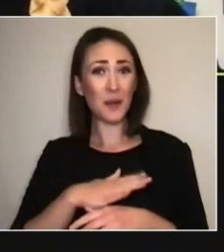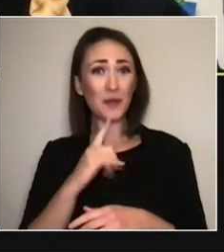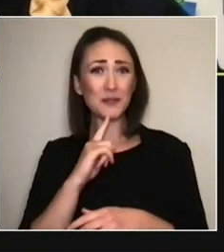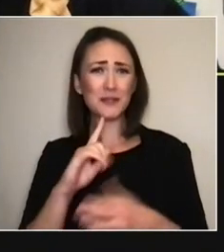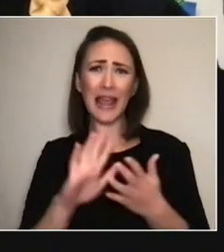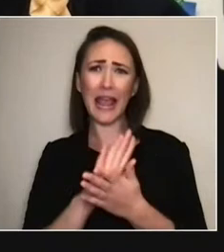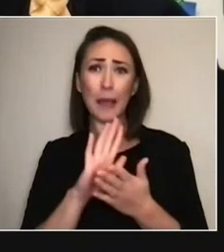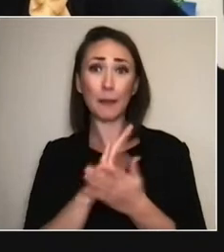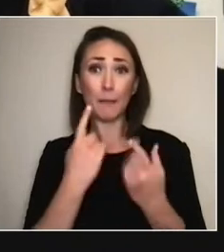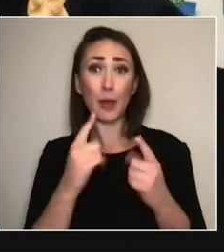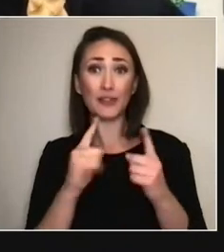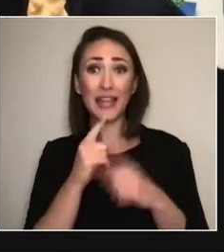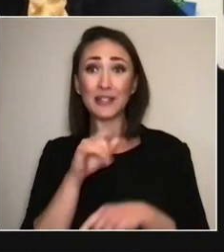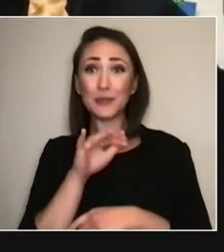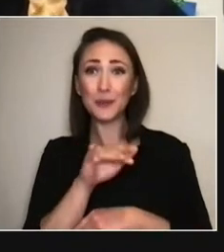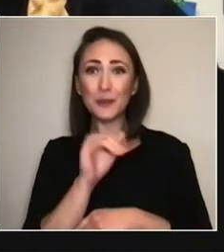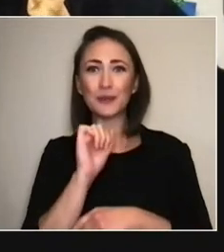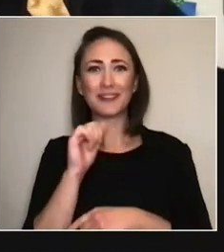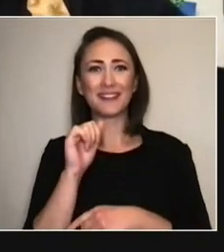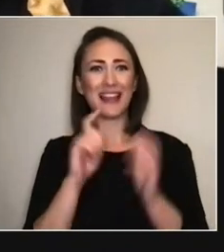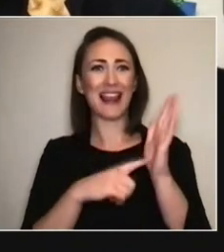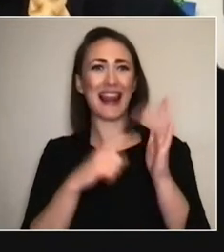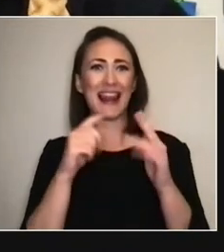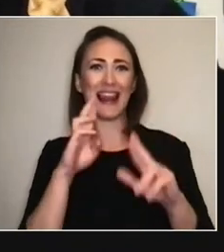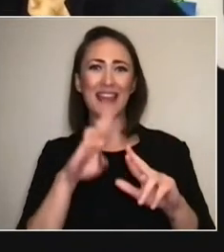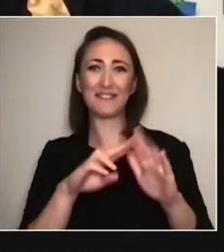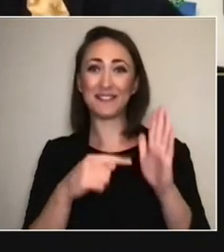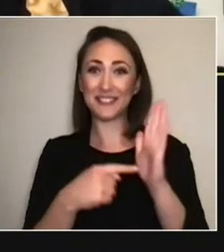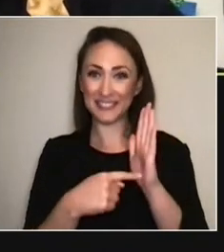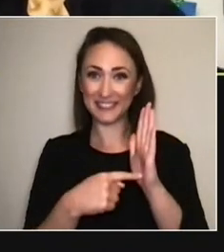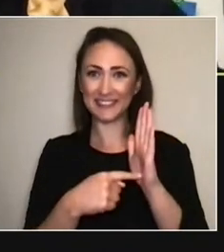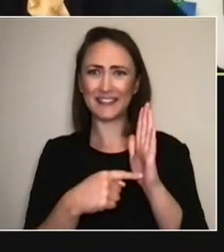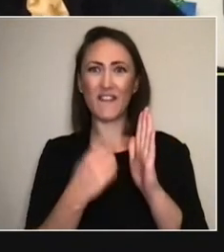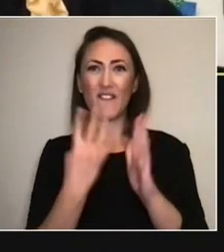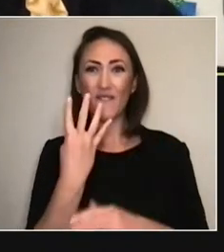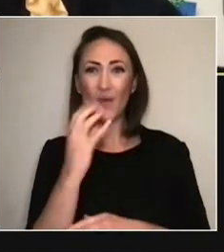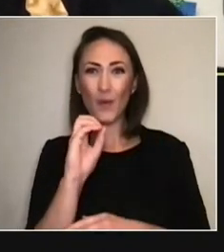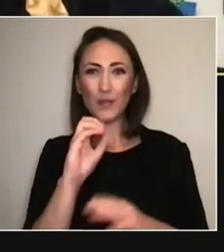Thank you. - So, 40 years. 40 years of evolving, of adapting,